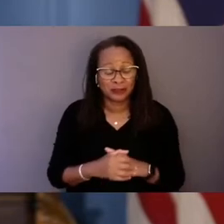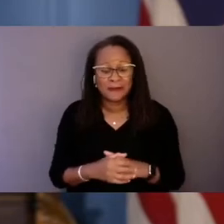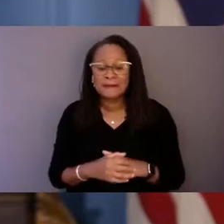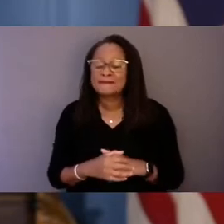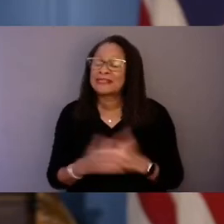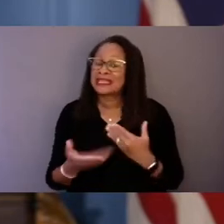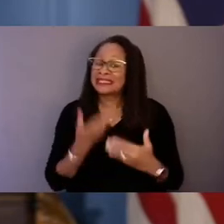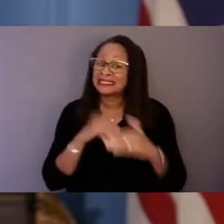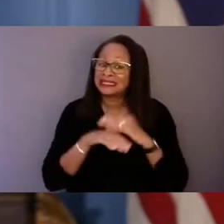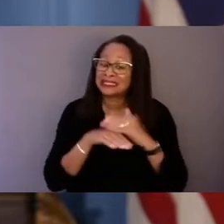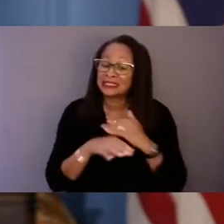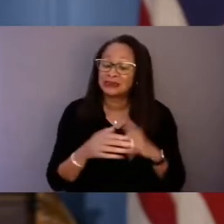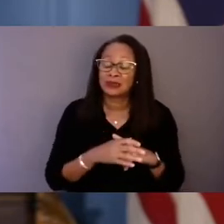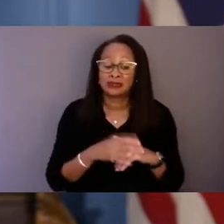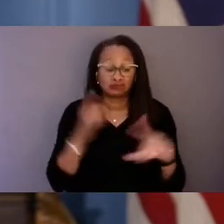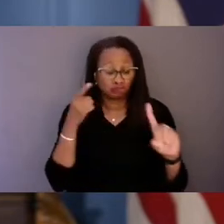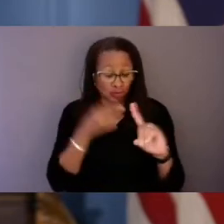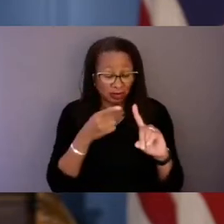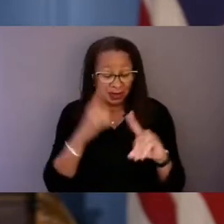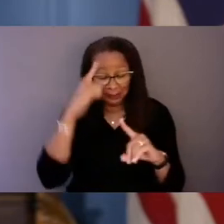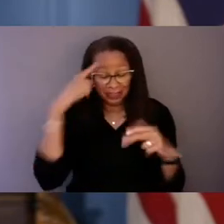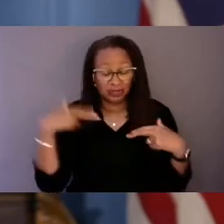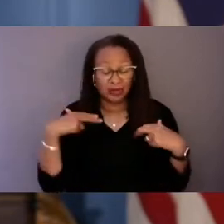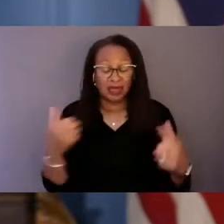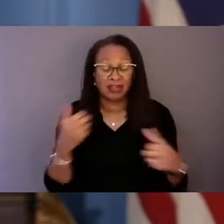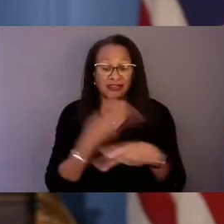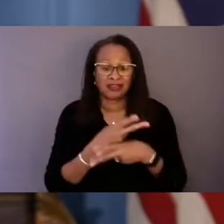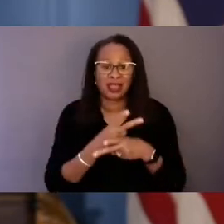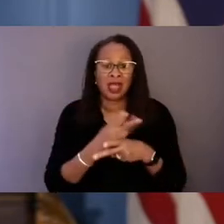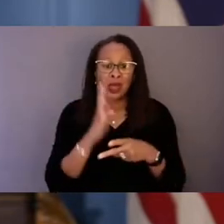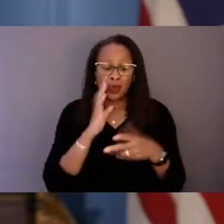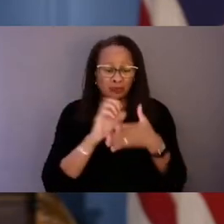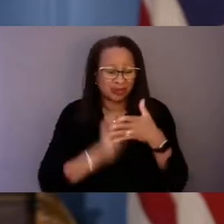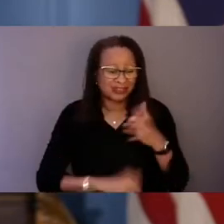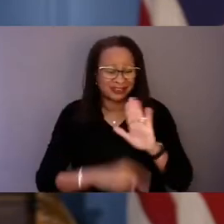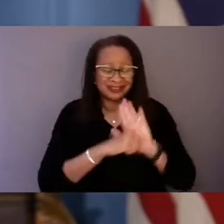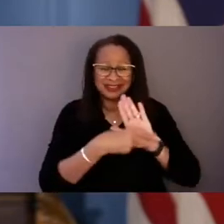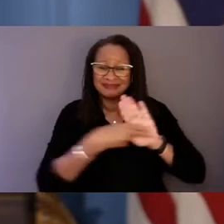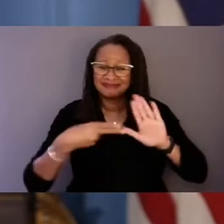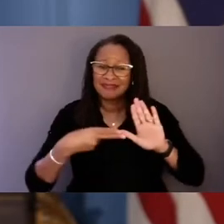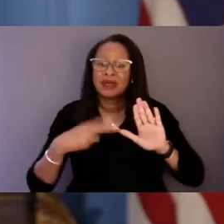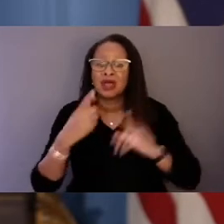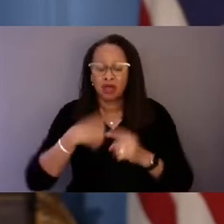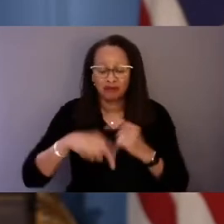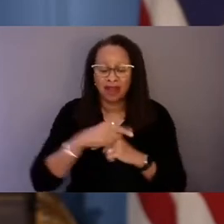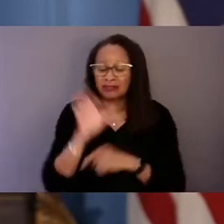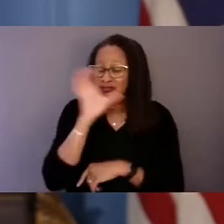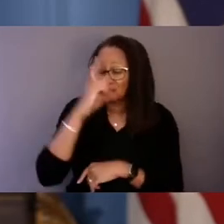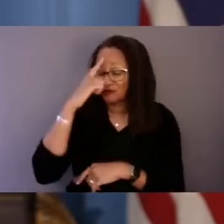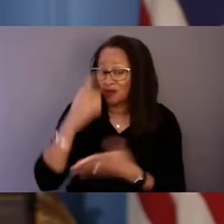will also help break down the stigma around seeking help. I've also introduced bipartisan legislation